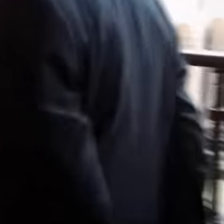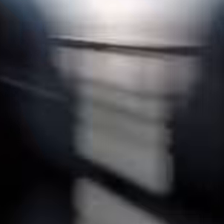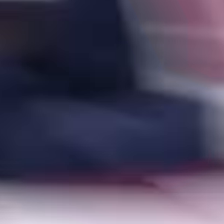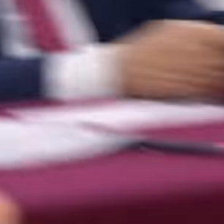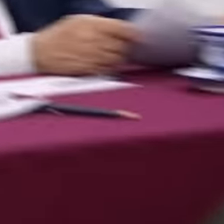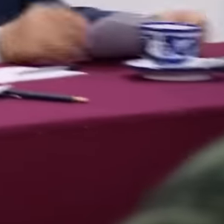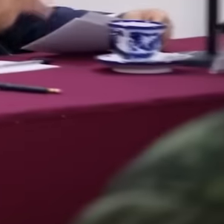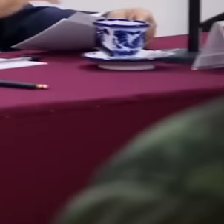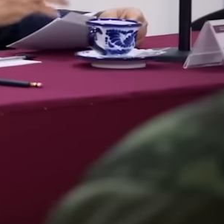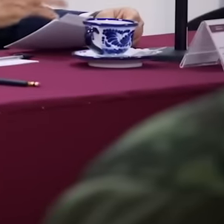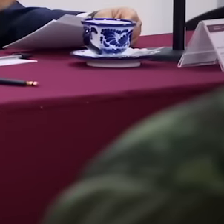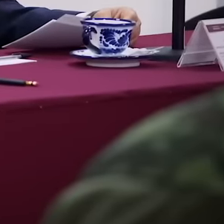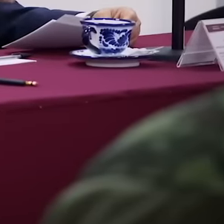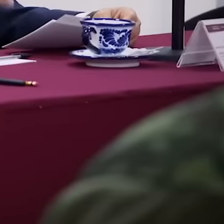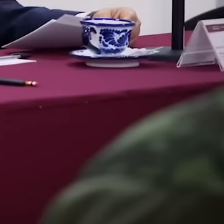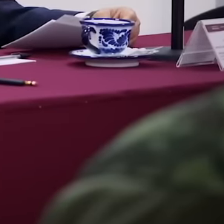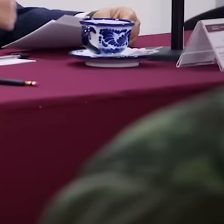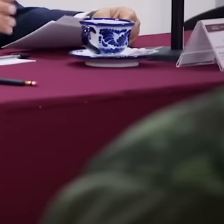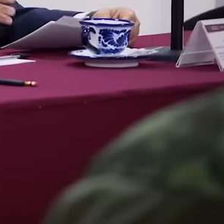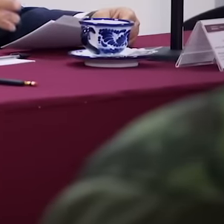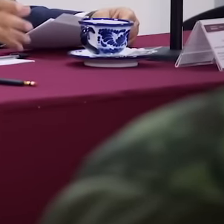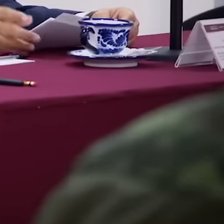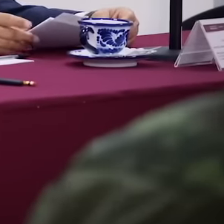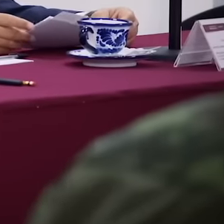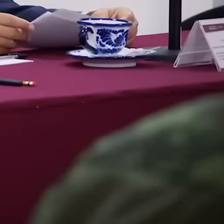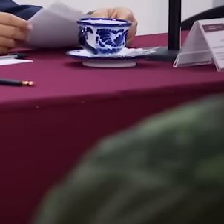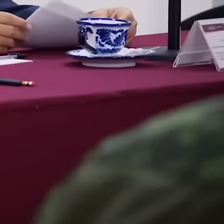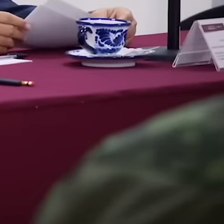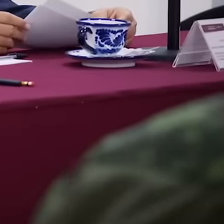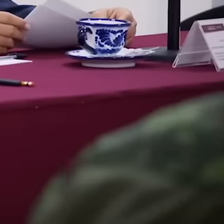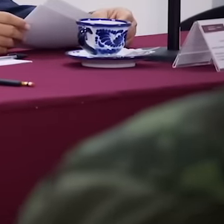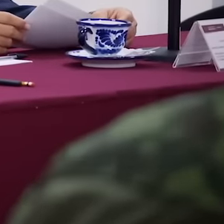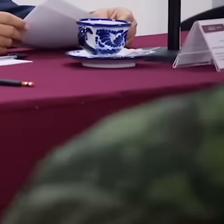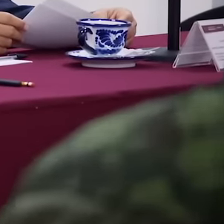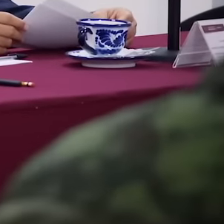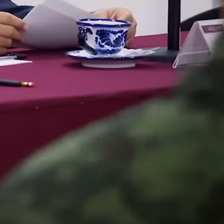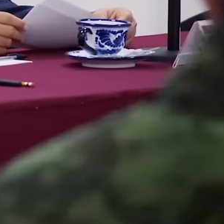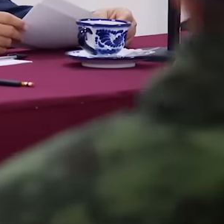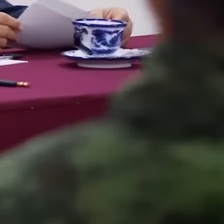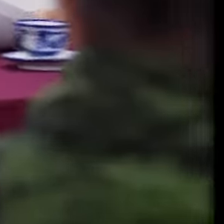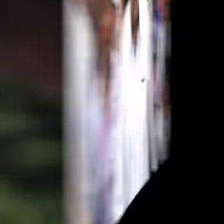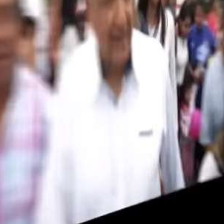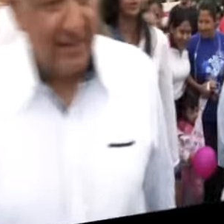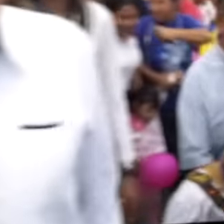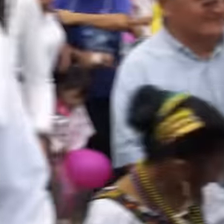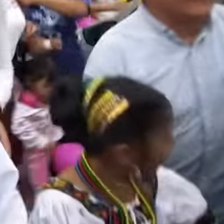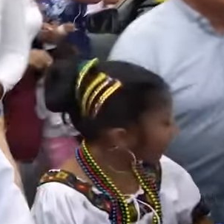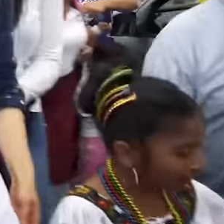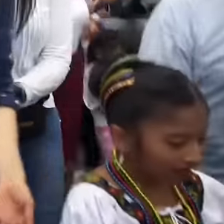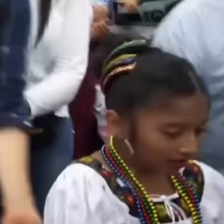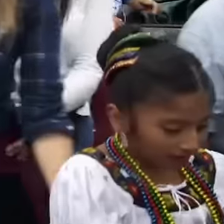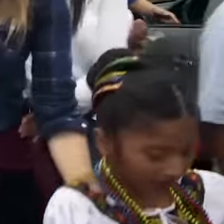in office. Therefore, the president continues to work hard to deliver Everything in